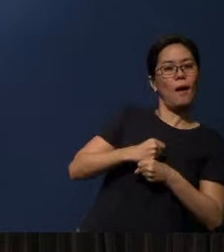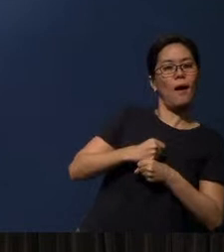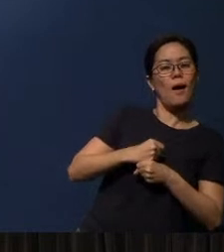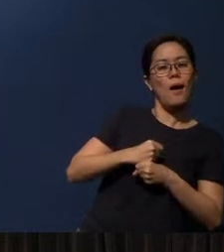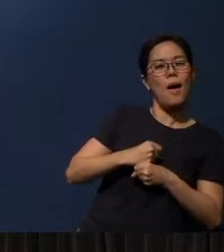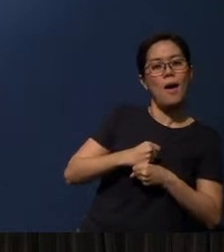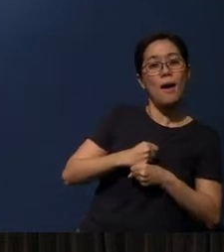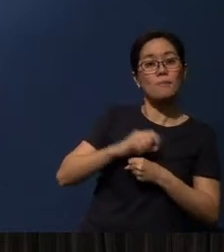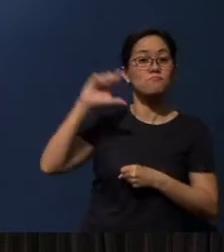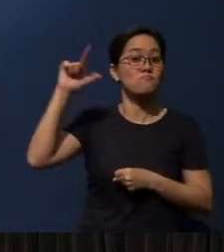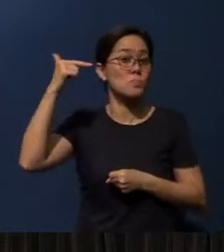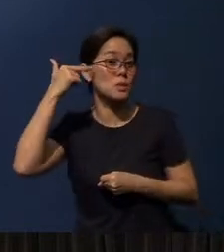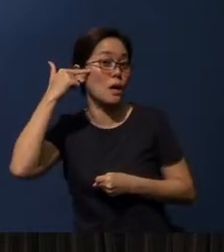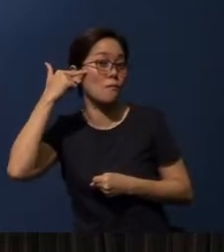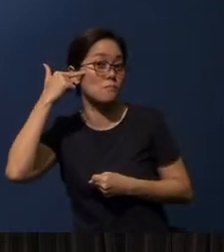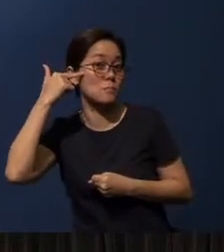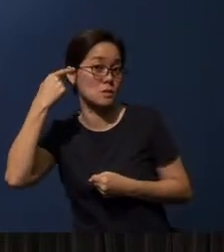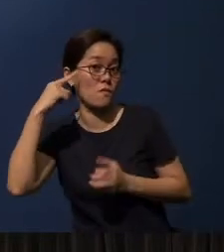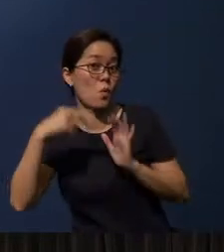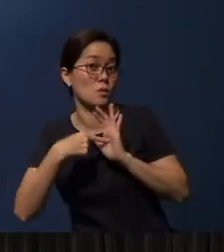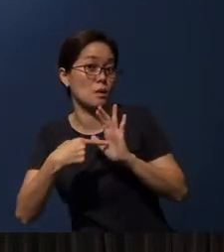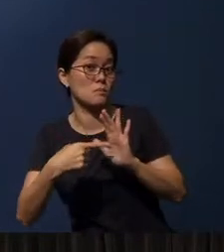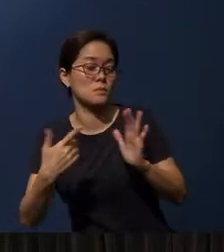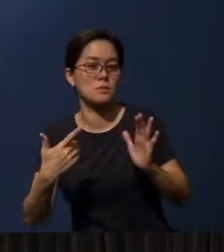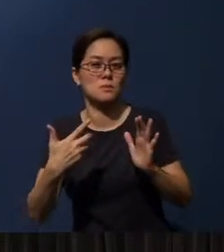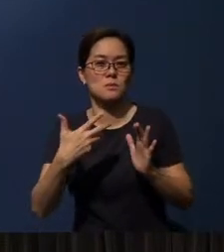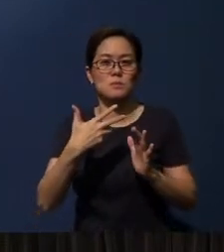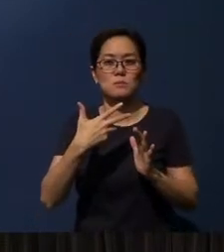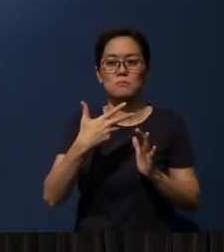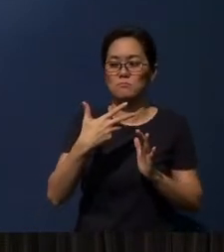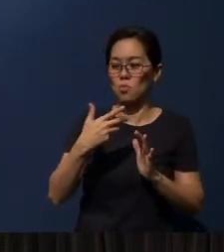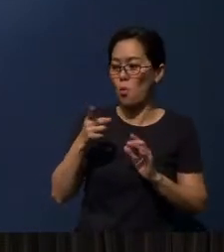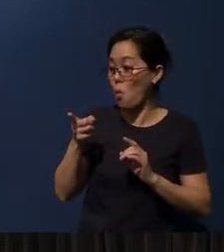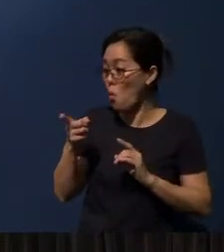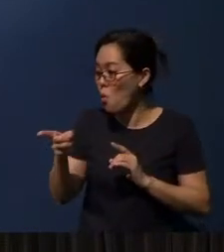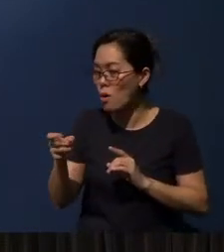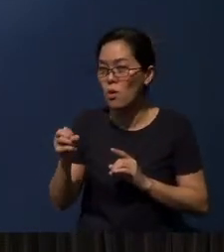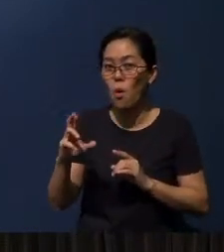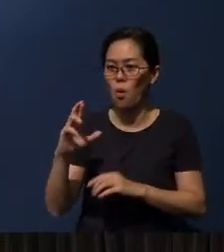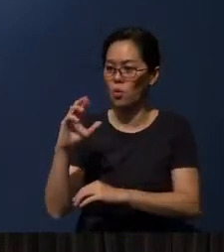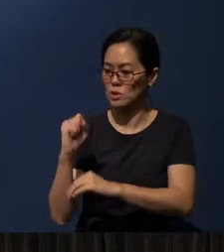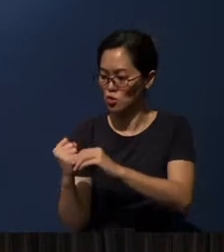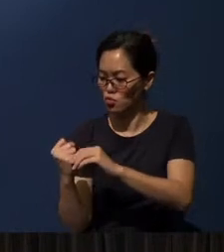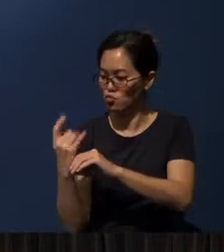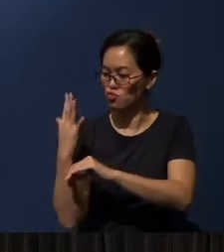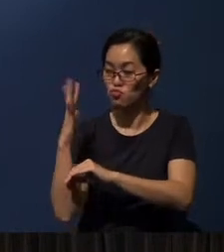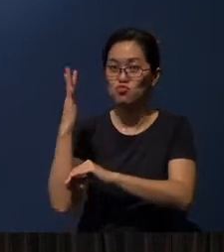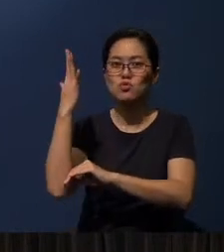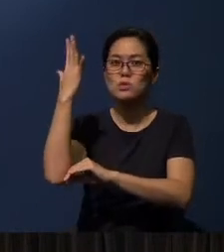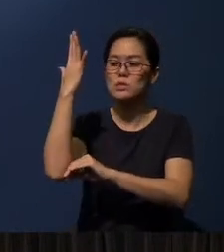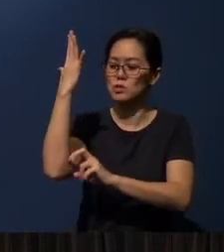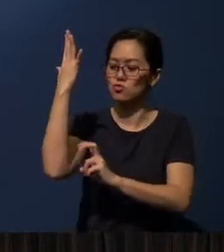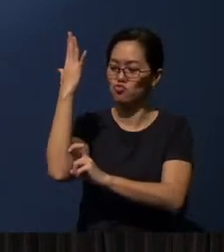The government, for example. An actual object like a tree branch, for example, that you're climbing.